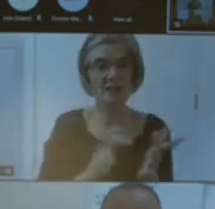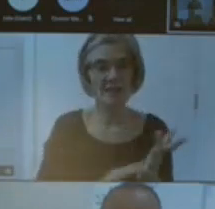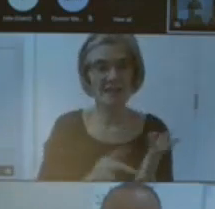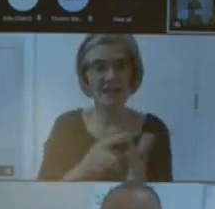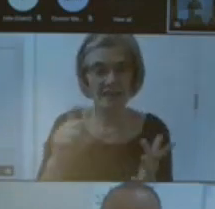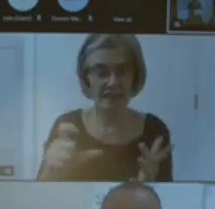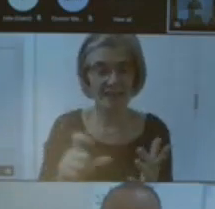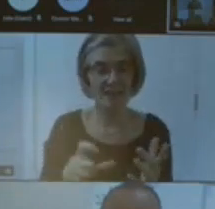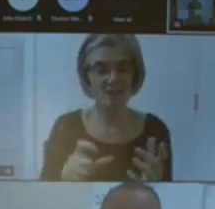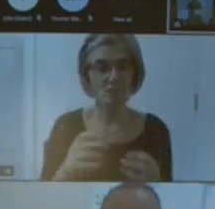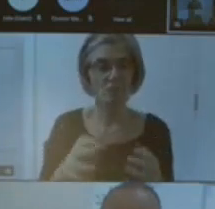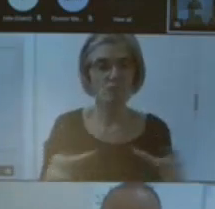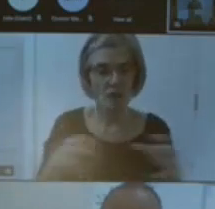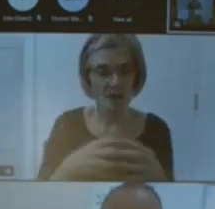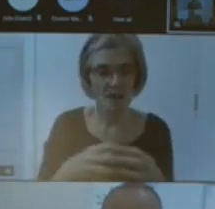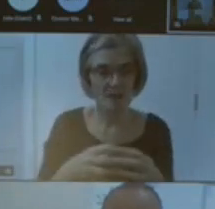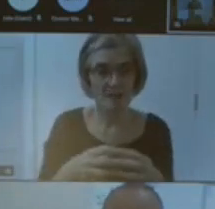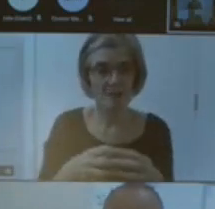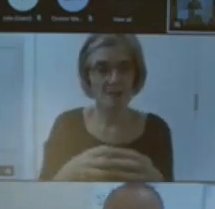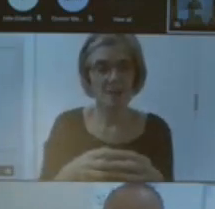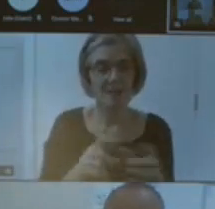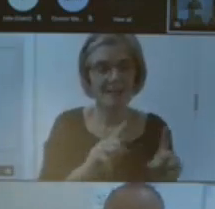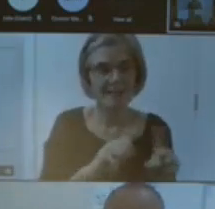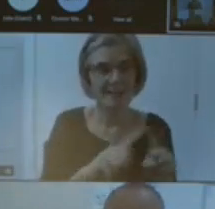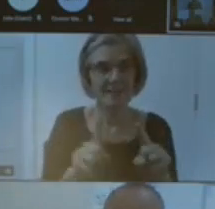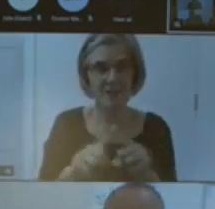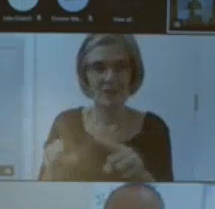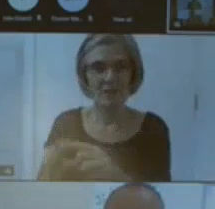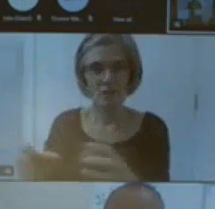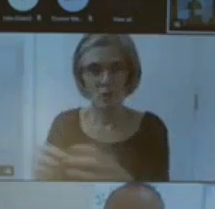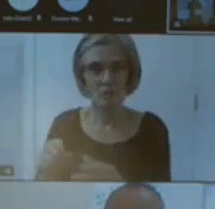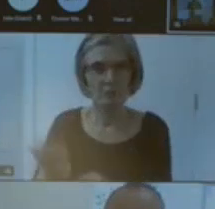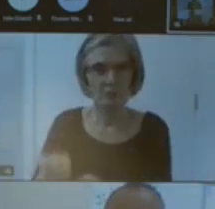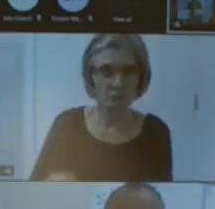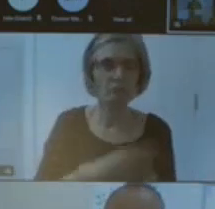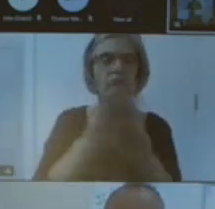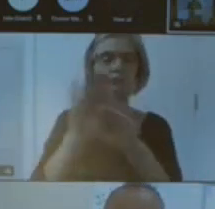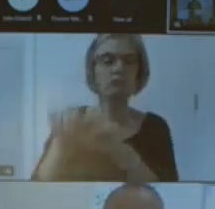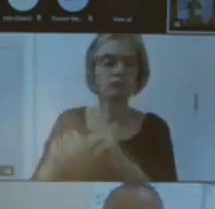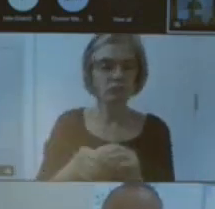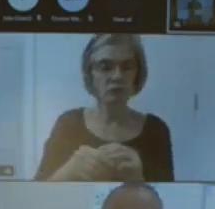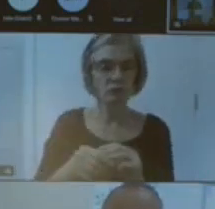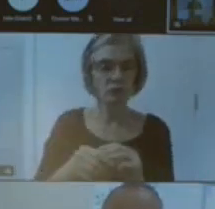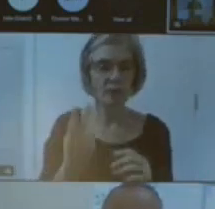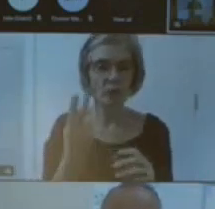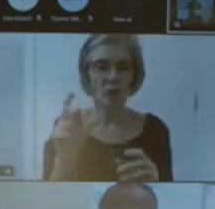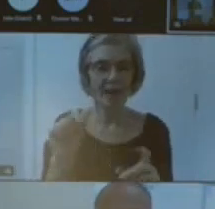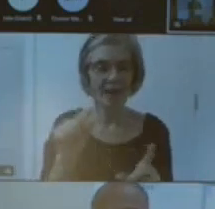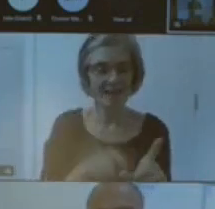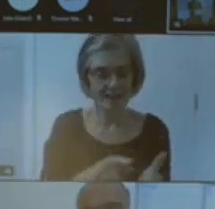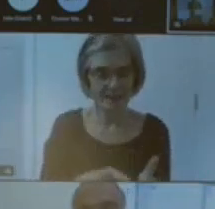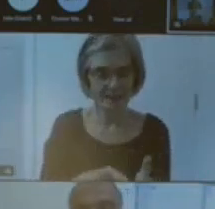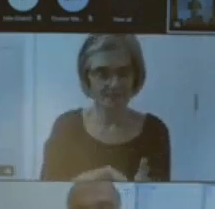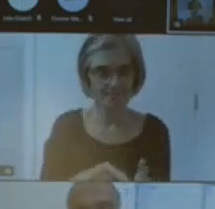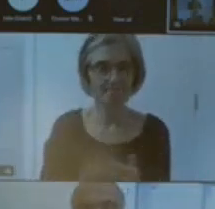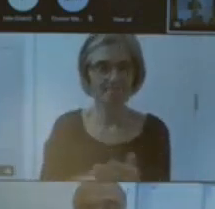so um over the last 30 years almost I spent a lot time getting a better understanding of the of the